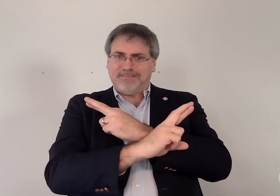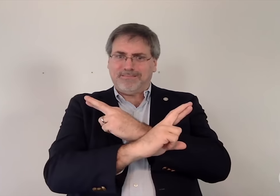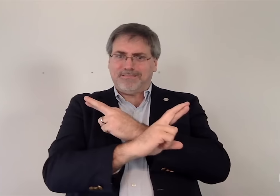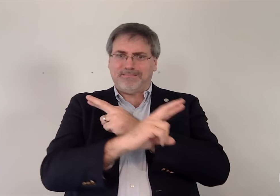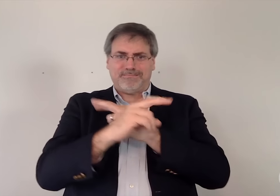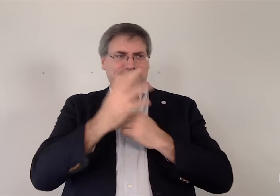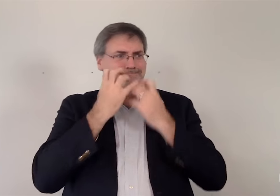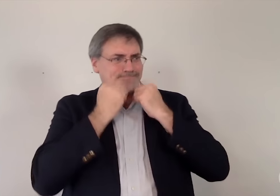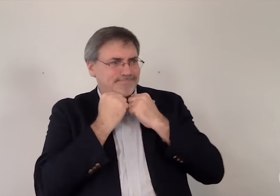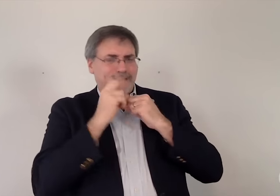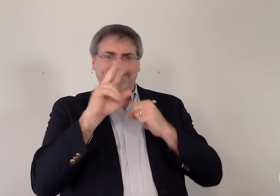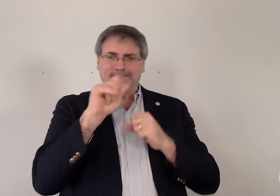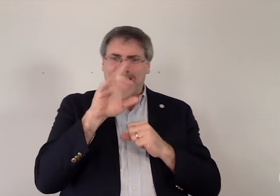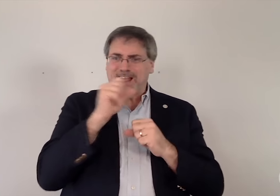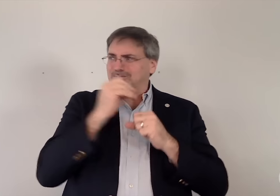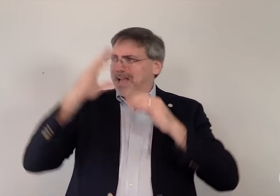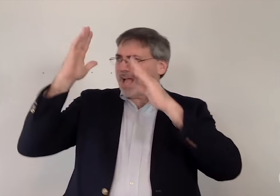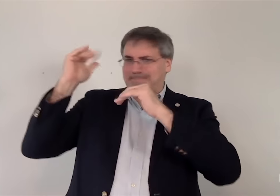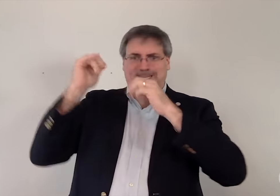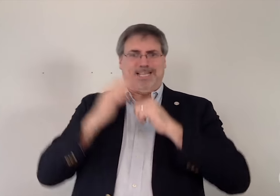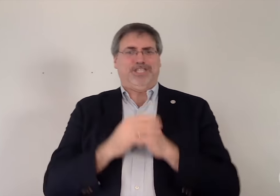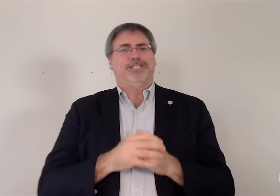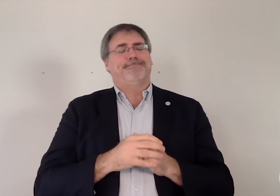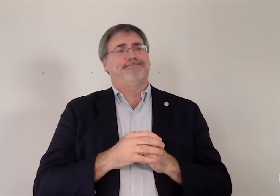each other’s values and expectations.